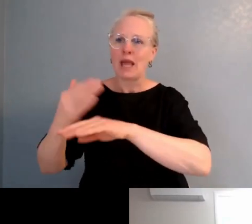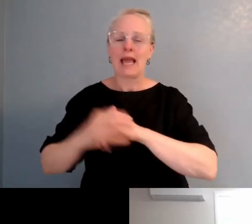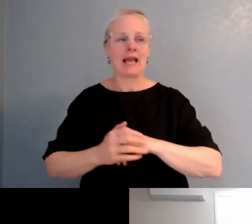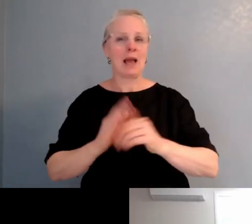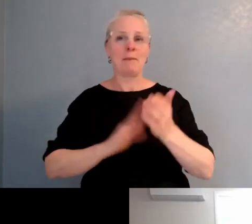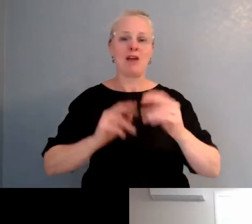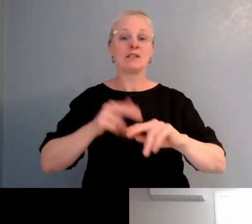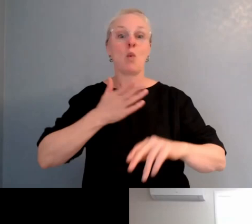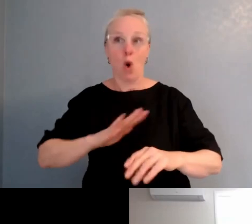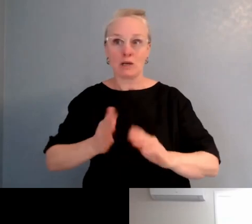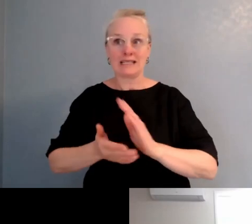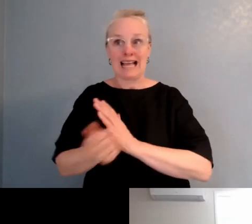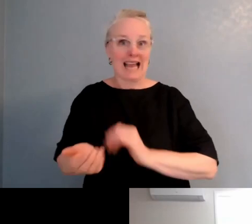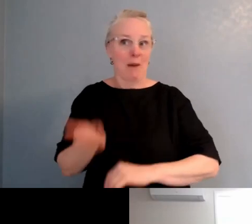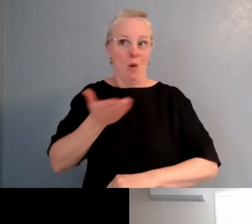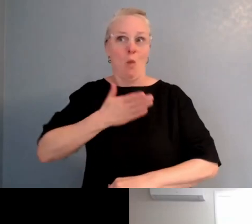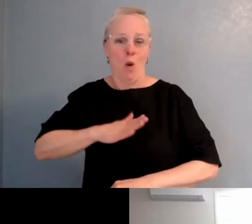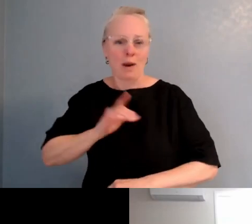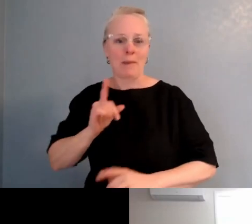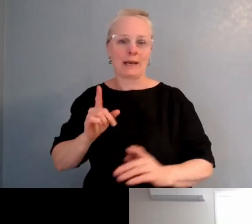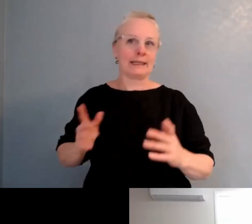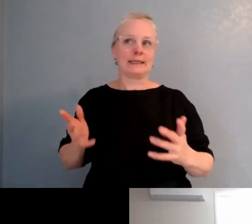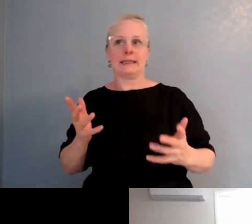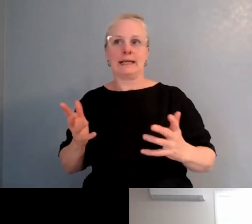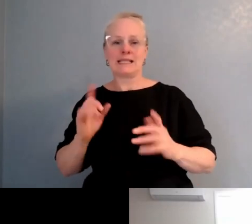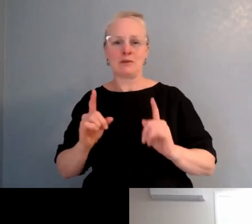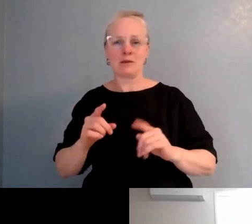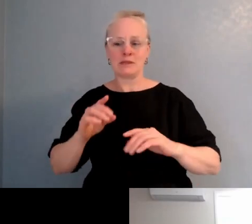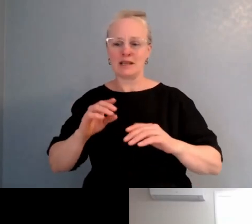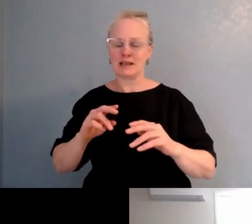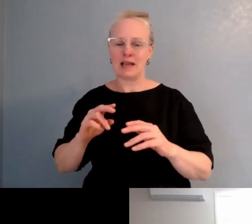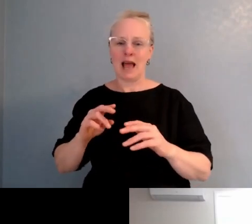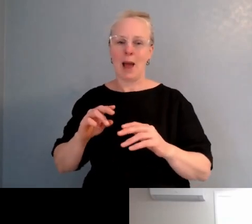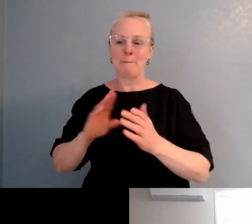Often they are giving the tamariki something they haven't had themselves.